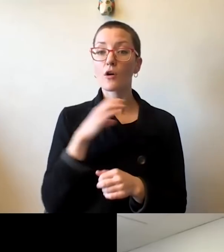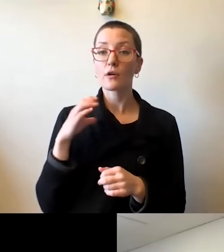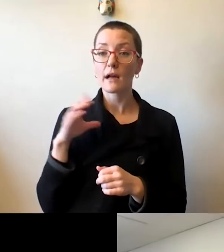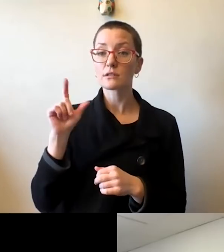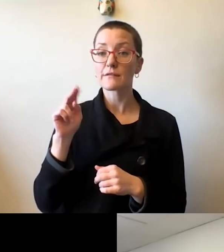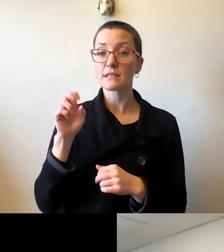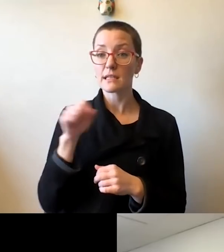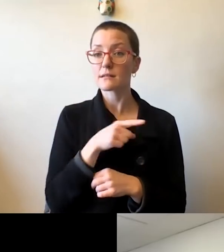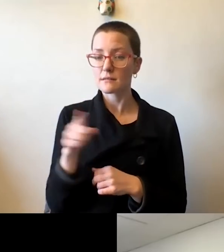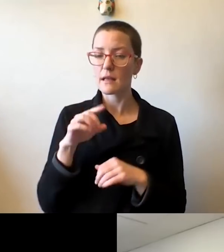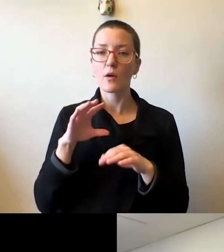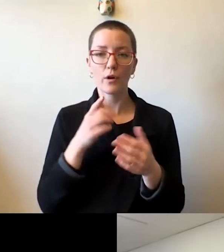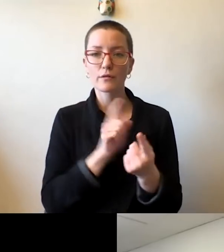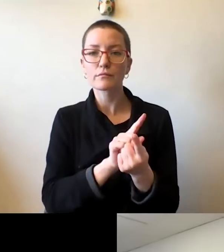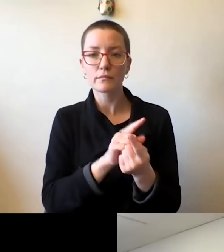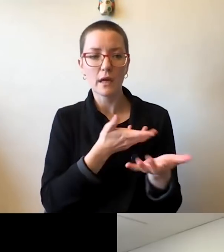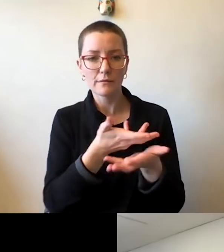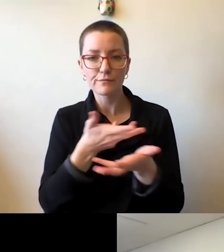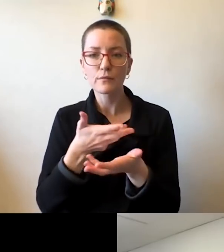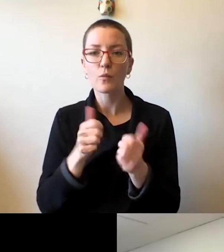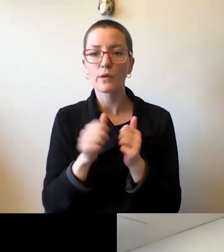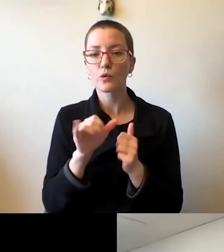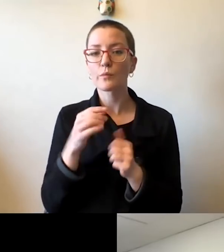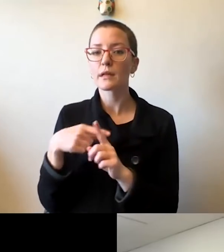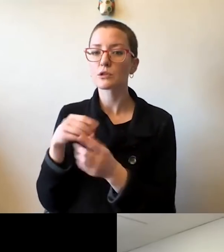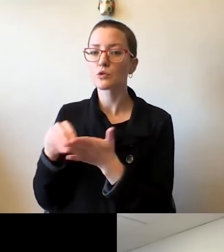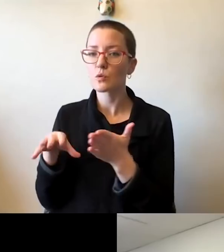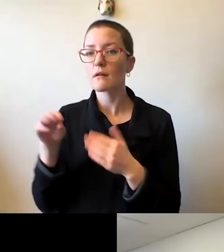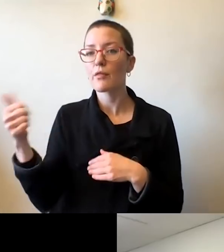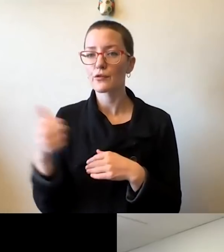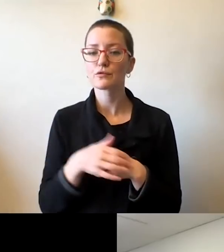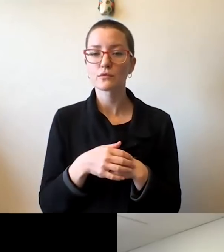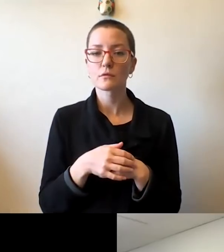and many students and others. And the proposal, which was developed also